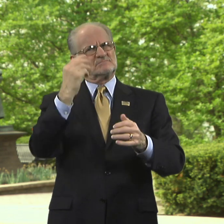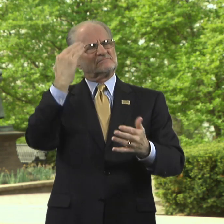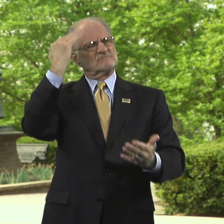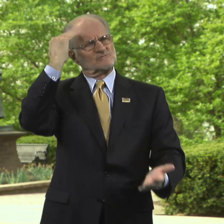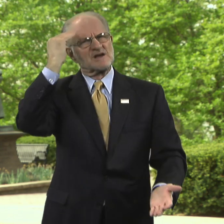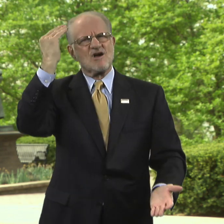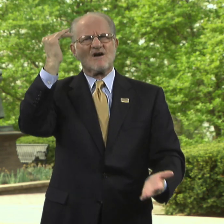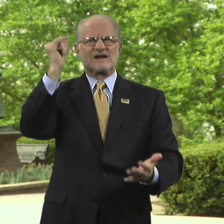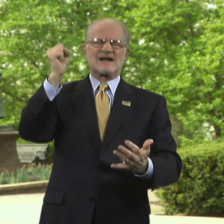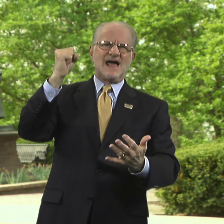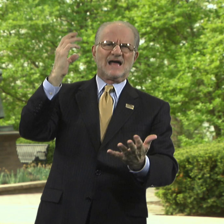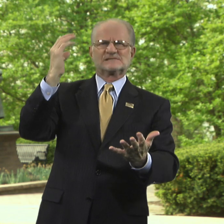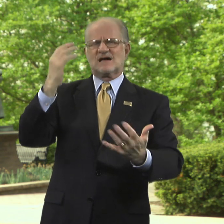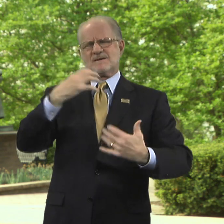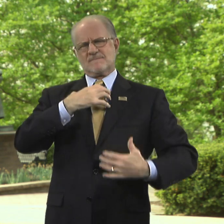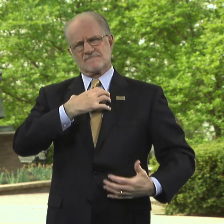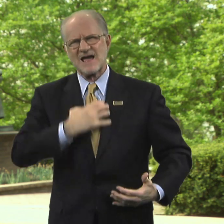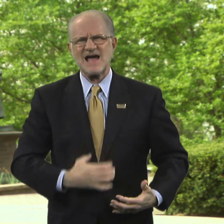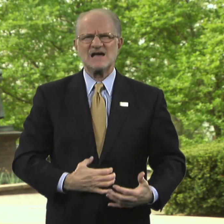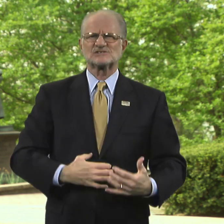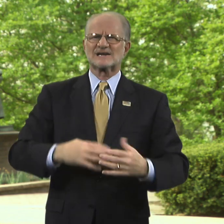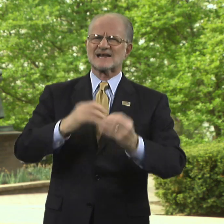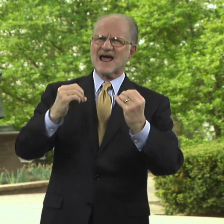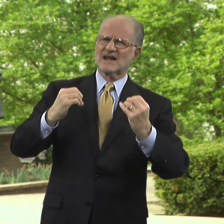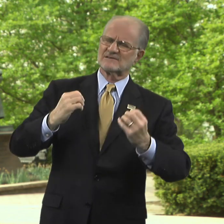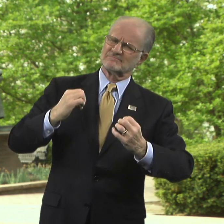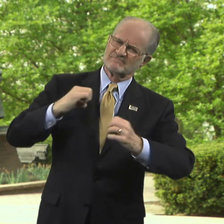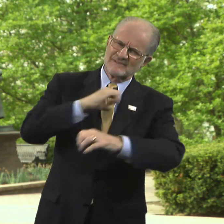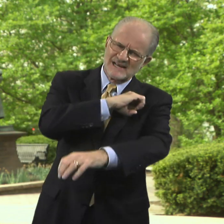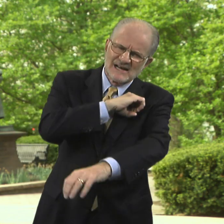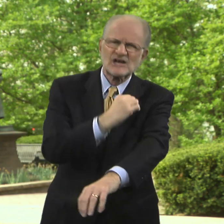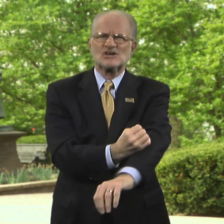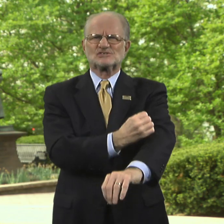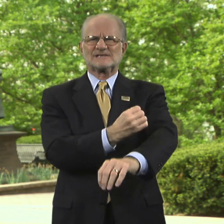is regarded as a passionate and energetic trailblazer